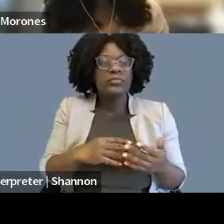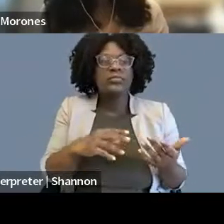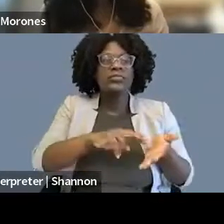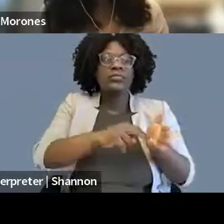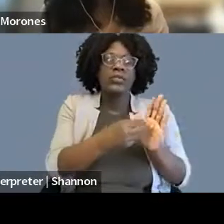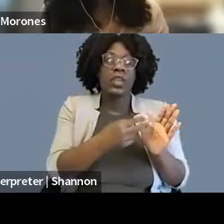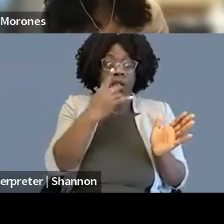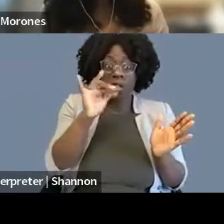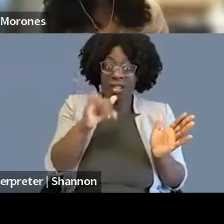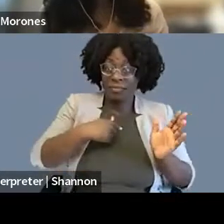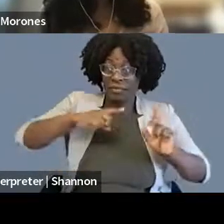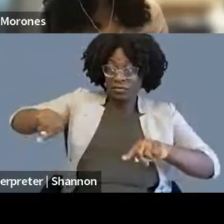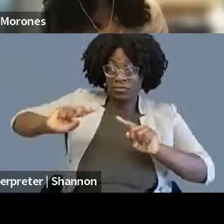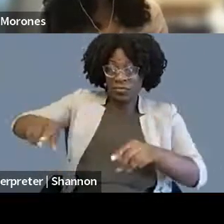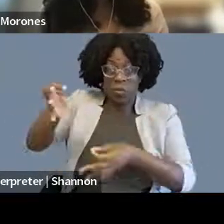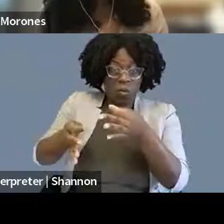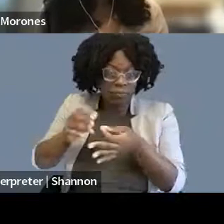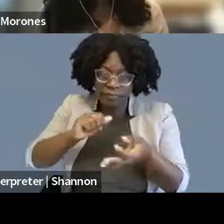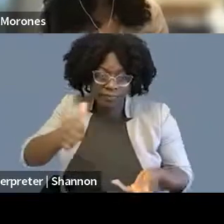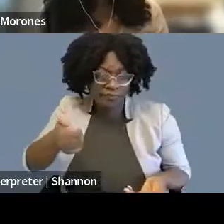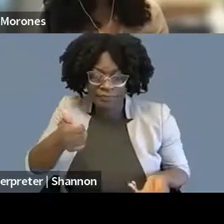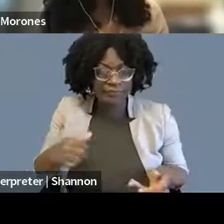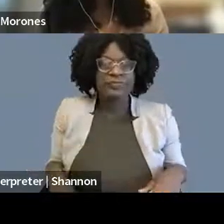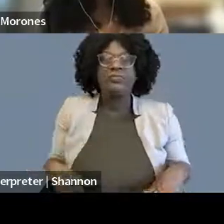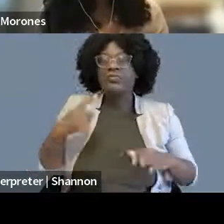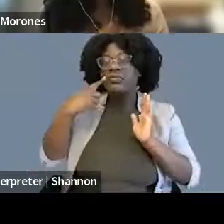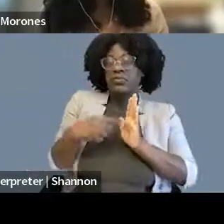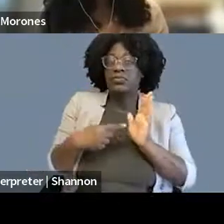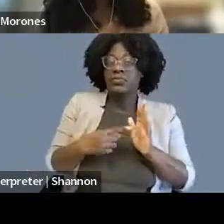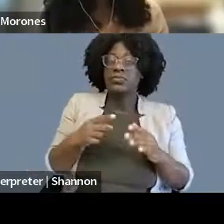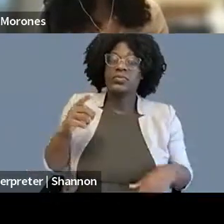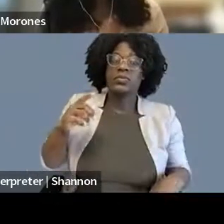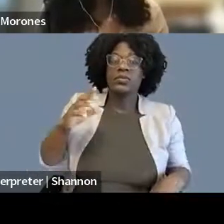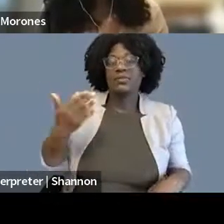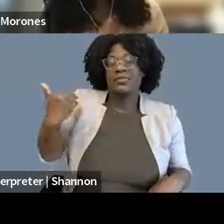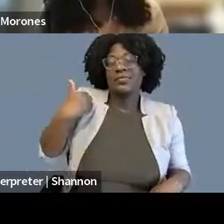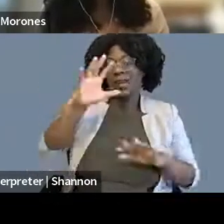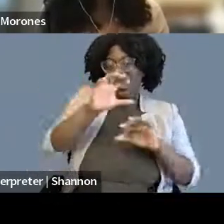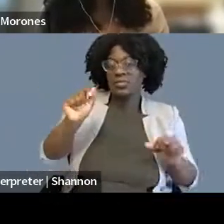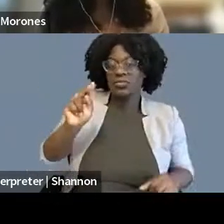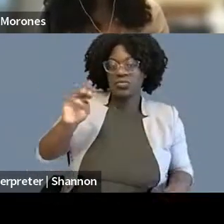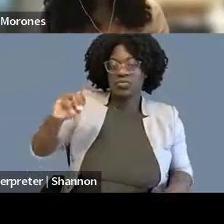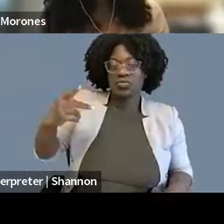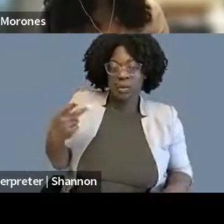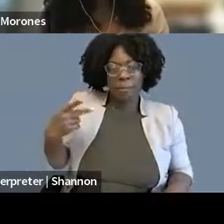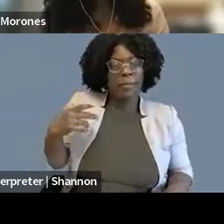for our lawsuit against Donald Trump for his retaliation of the press, I really was never in court again, actually,